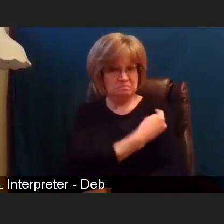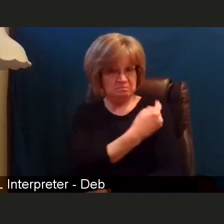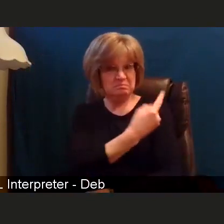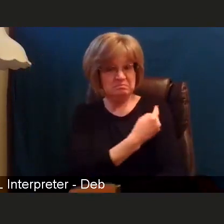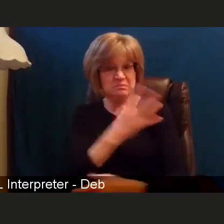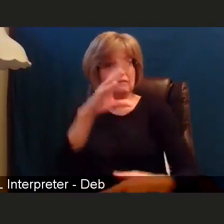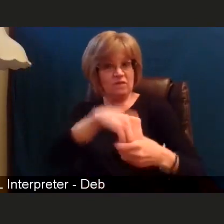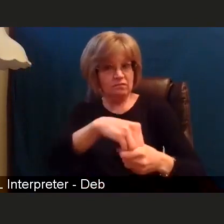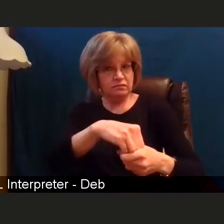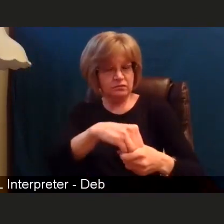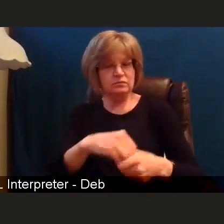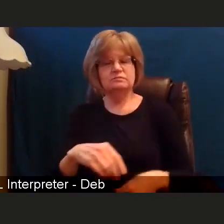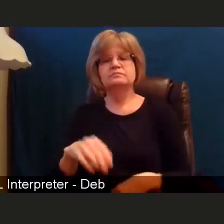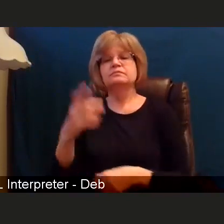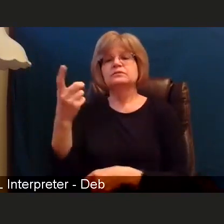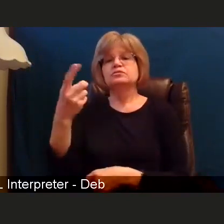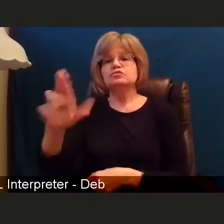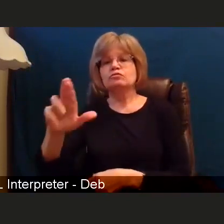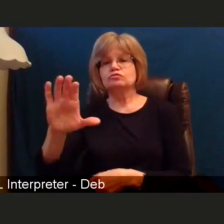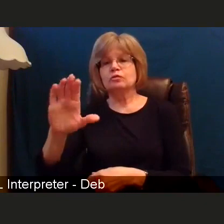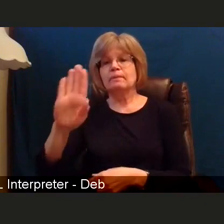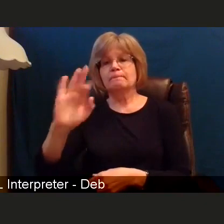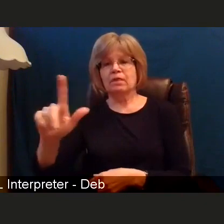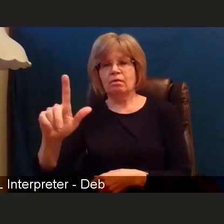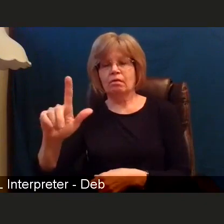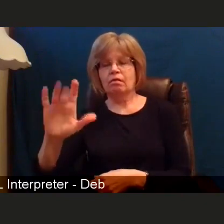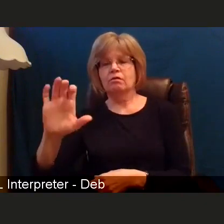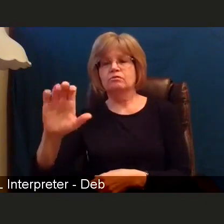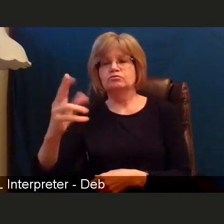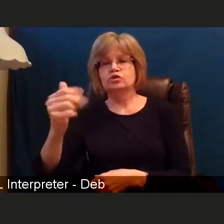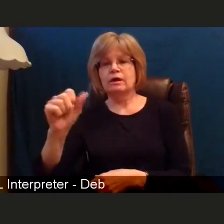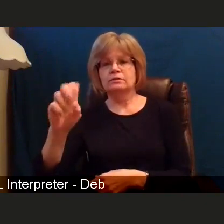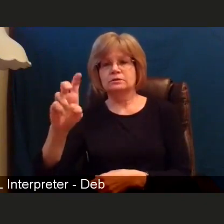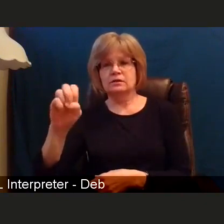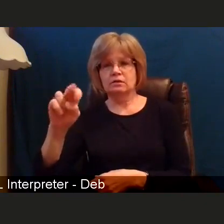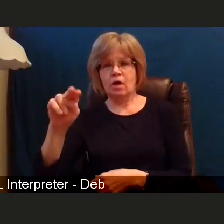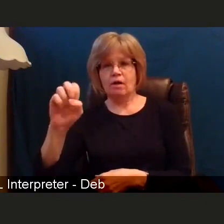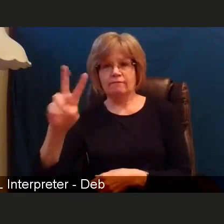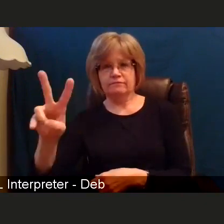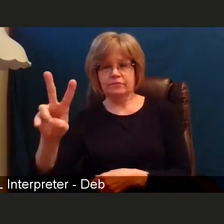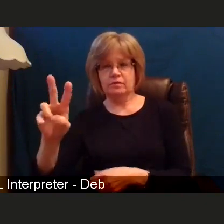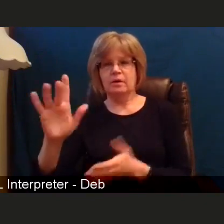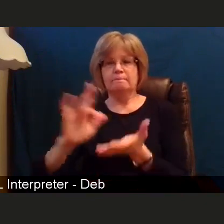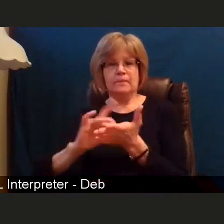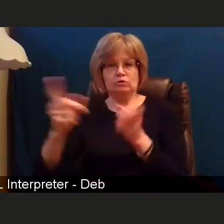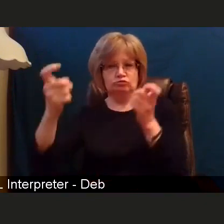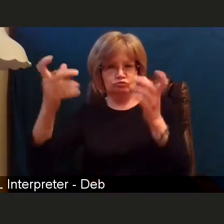Dr. Chasanov, Dr. Bill Chasanov, our medical director for COVID-19